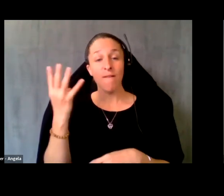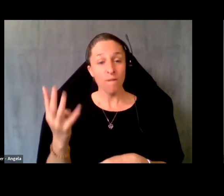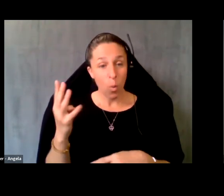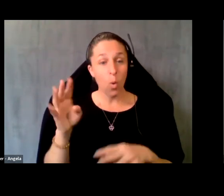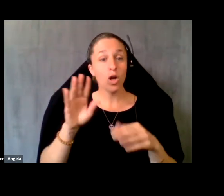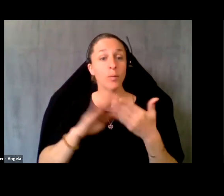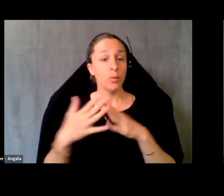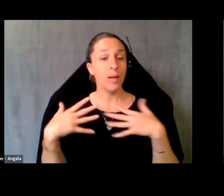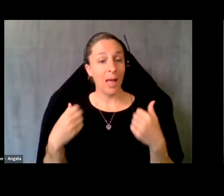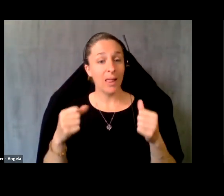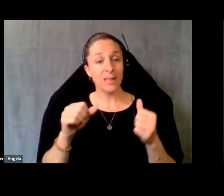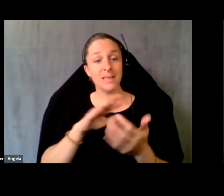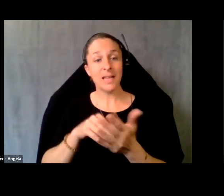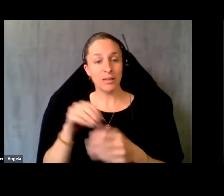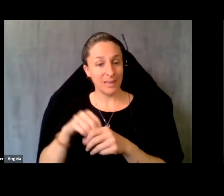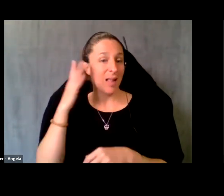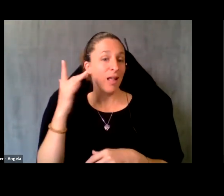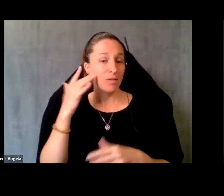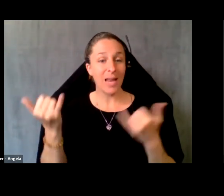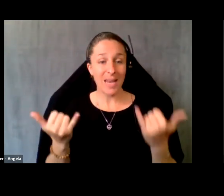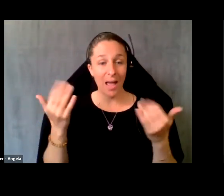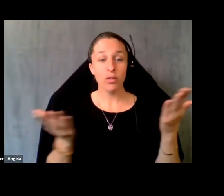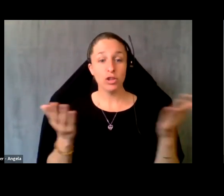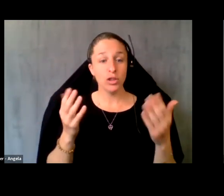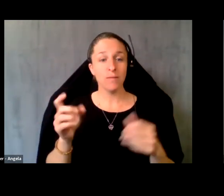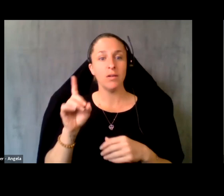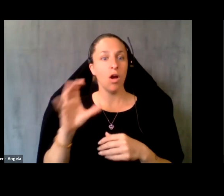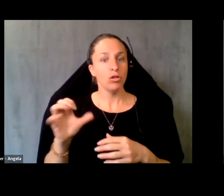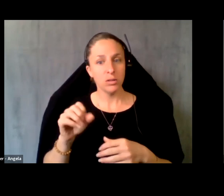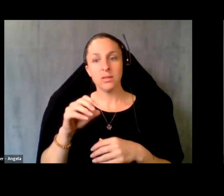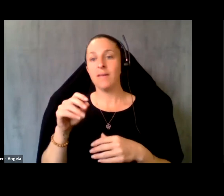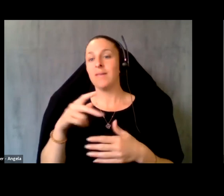in California. Now they're serving hundreds of patients with diabetes and hypertension.